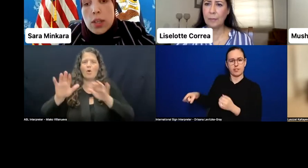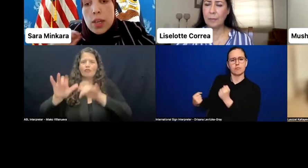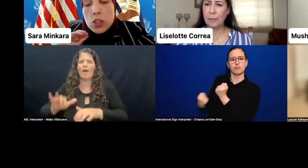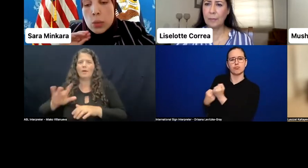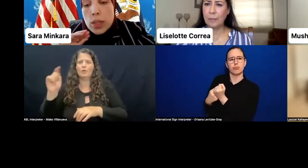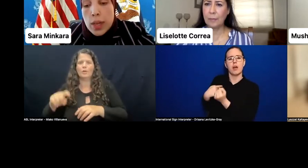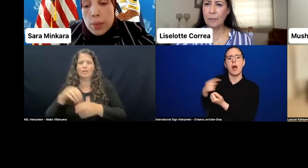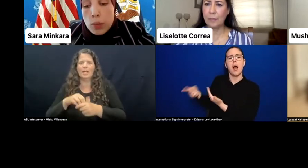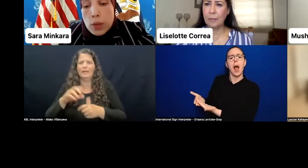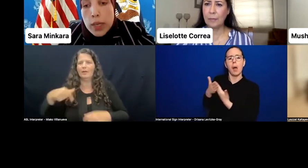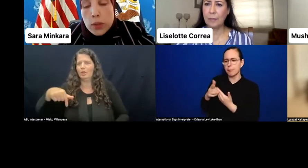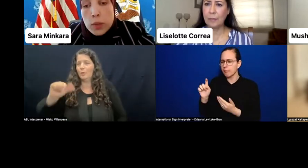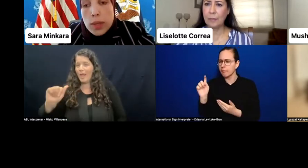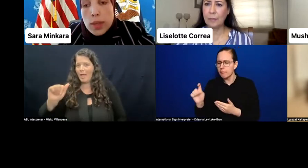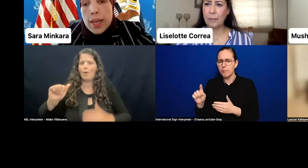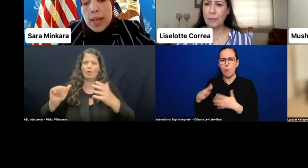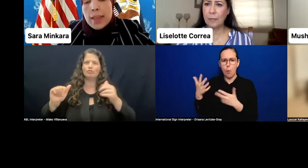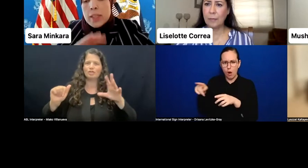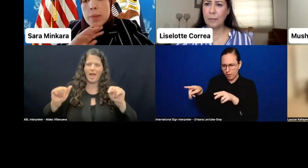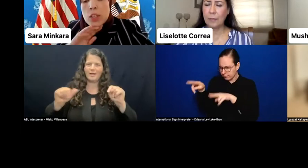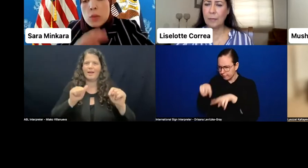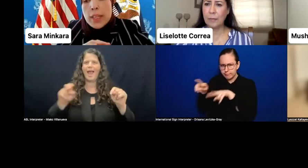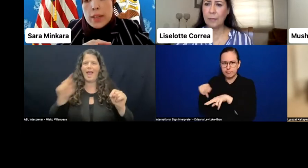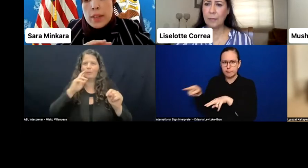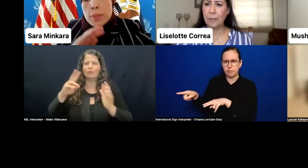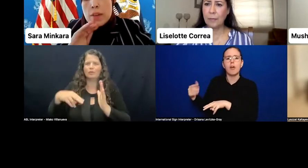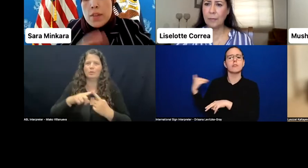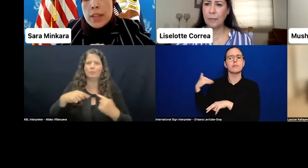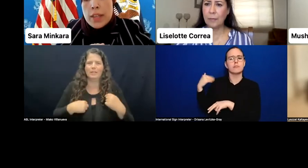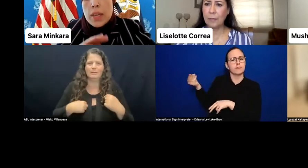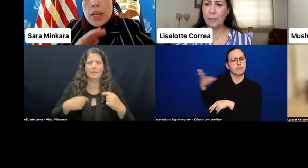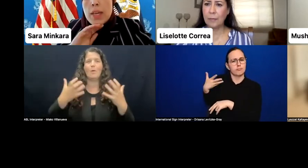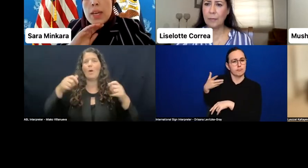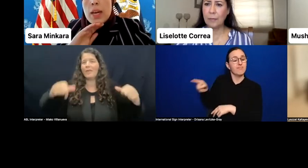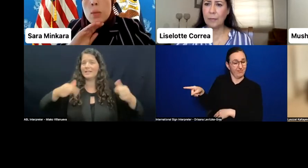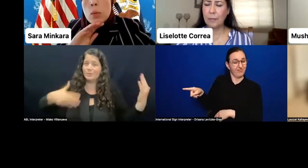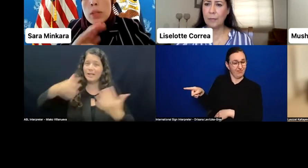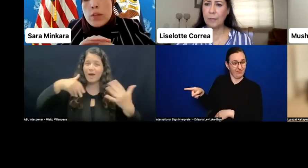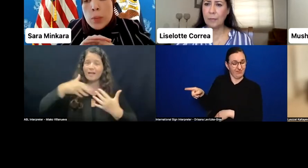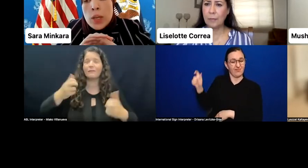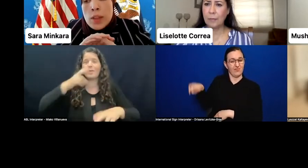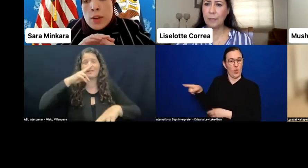And she will read those out to me. Again, let's make it interactive. Let's make it fun. Let's make it where we learn from one another.